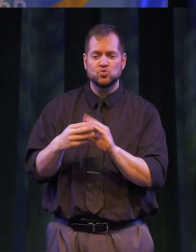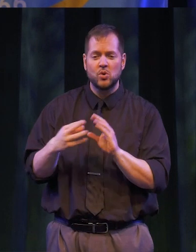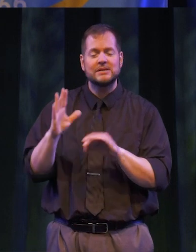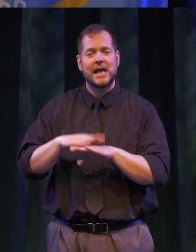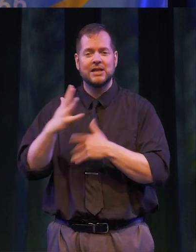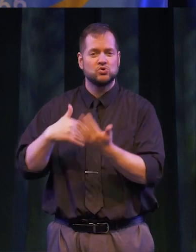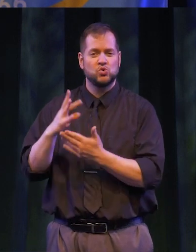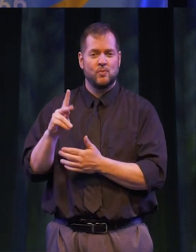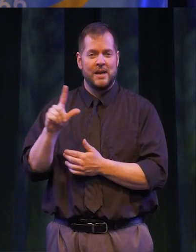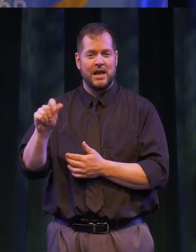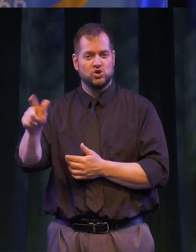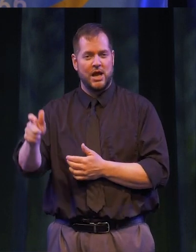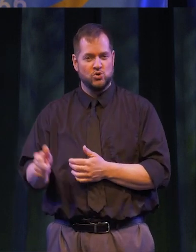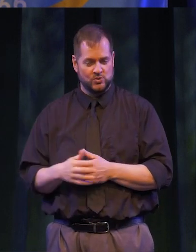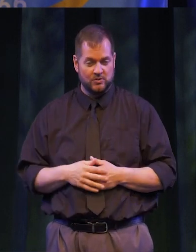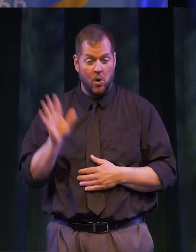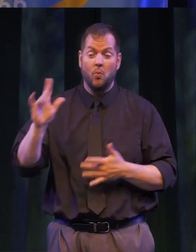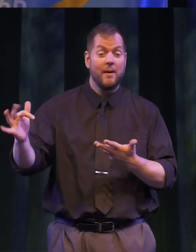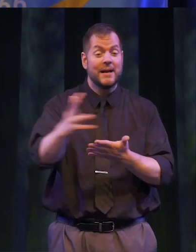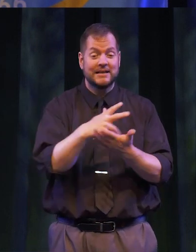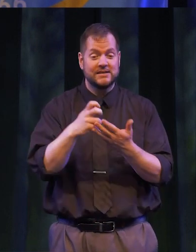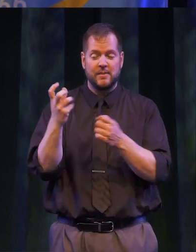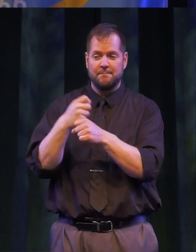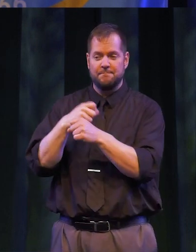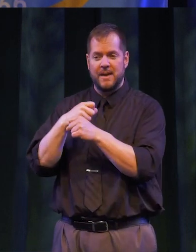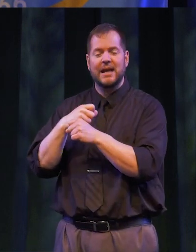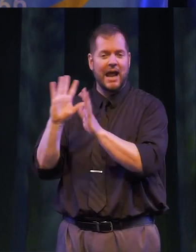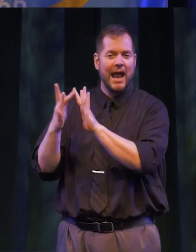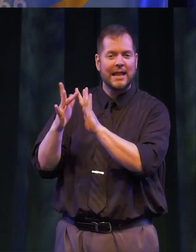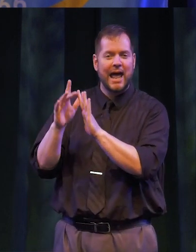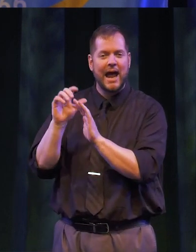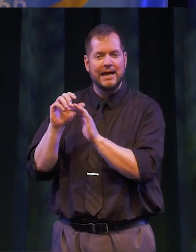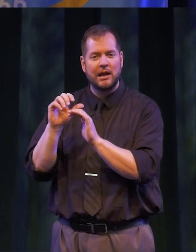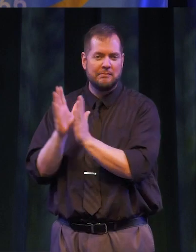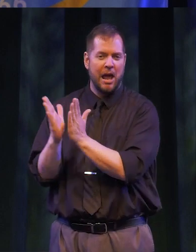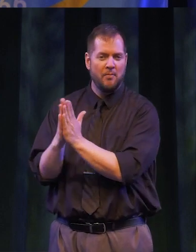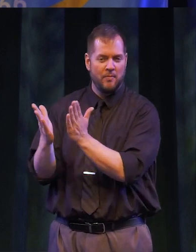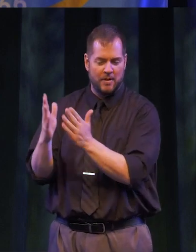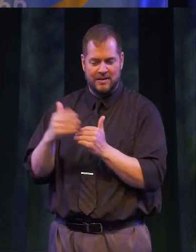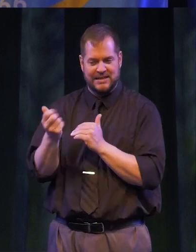OUR SOCIAL MEDIA CHANNELS. WE WILL BE COLLECTING THEM AND CREATING AN ONLINE ALBUM IN THE COMING FEW DAYS.